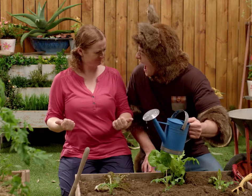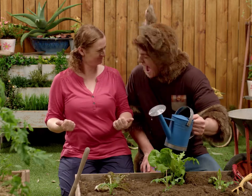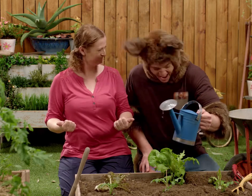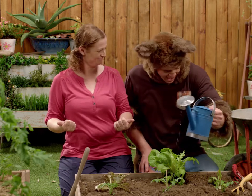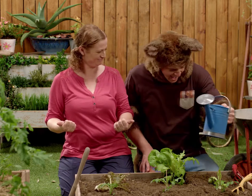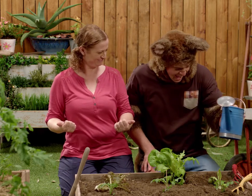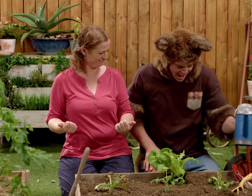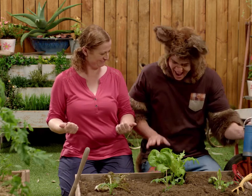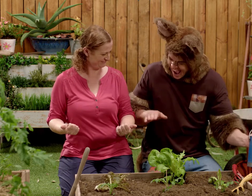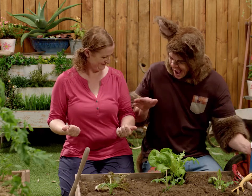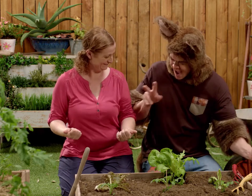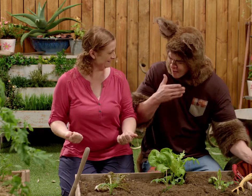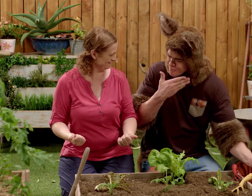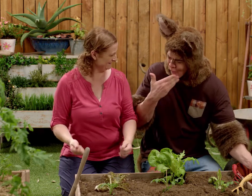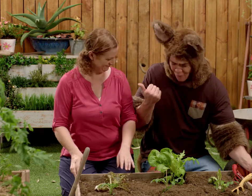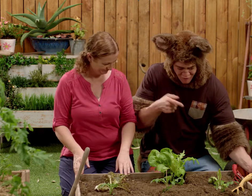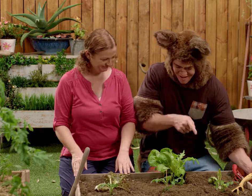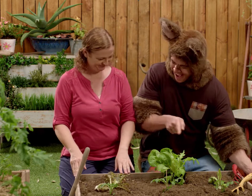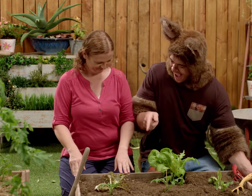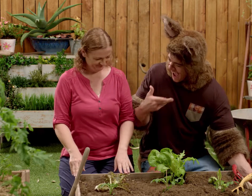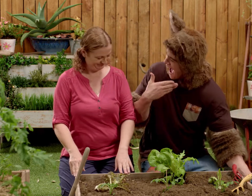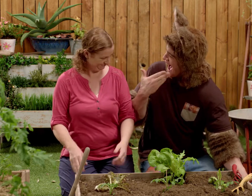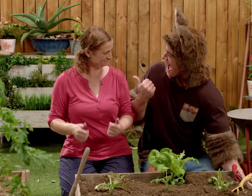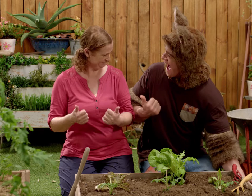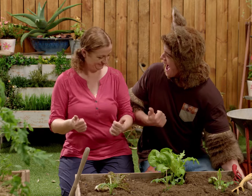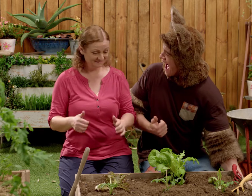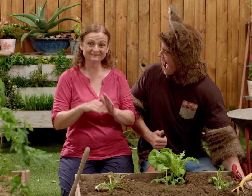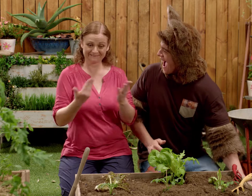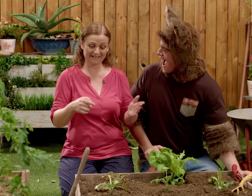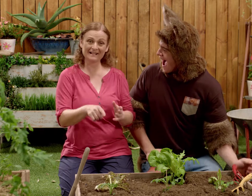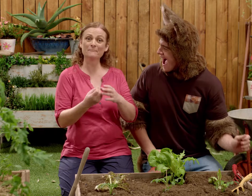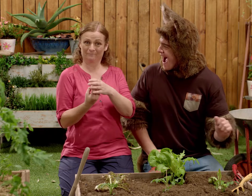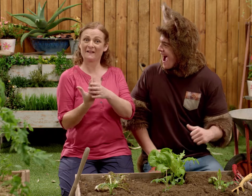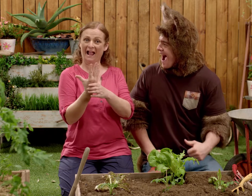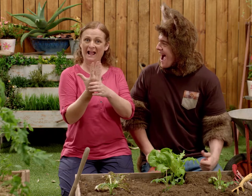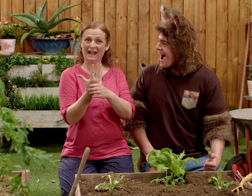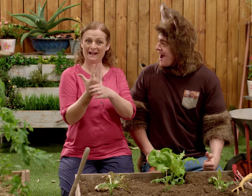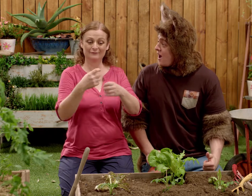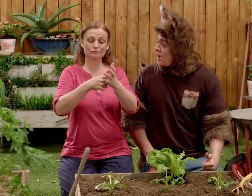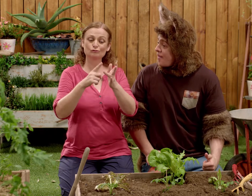That's great. Sally they look beautiful. Yes they do.